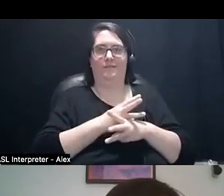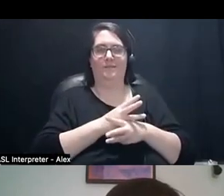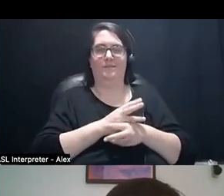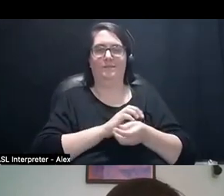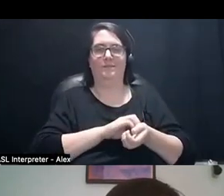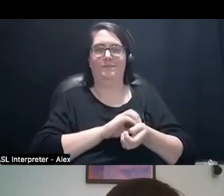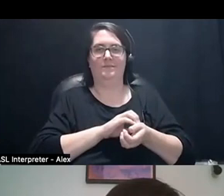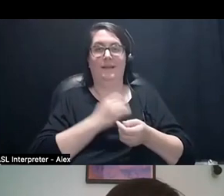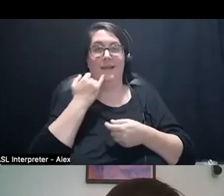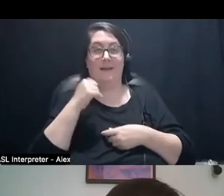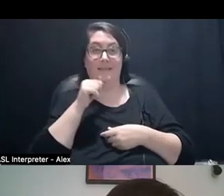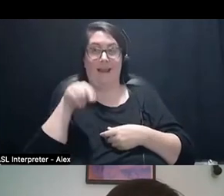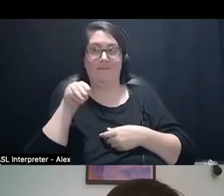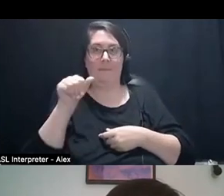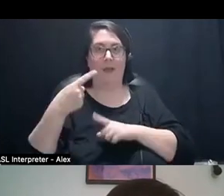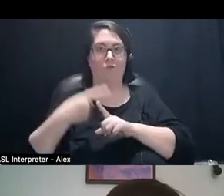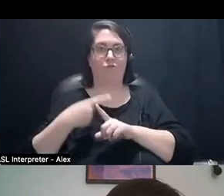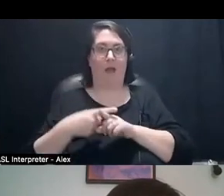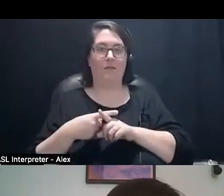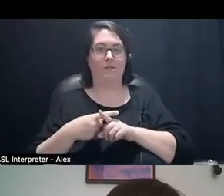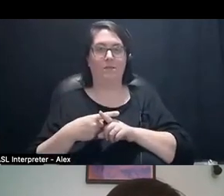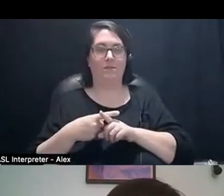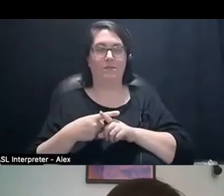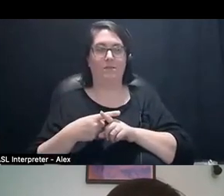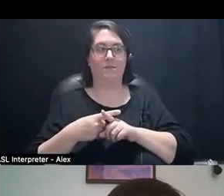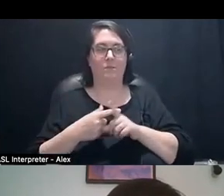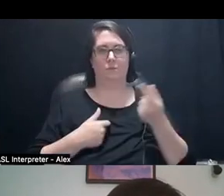have to pay rent, what would I be doing? And how would I be able to find these spaces?